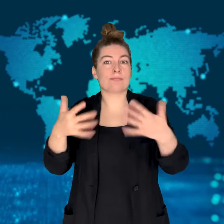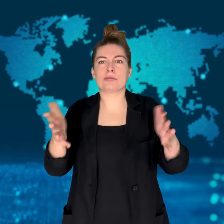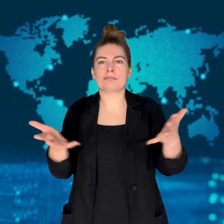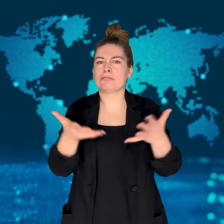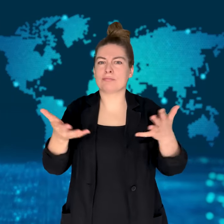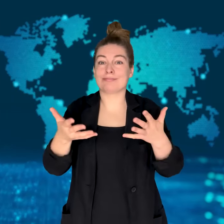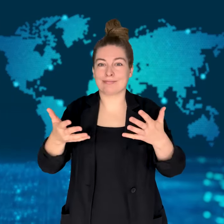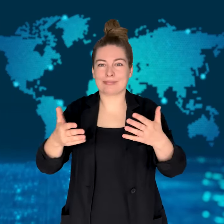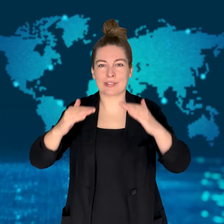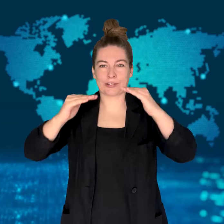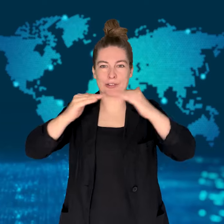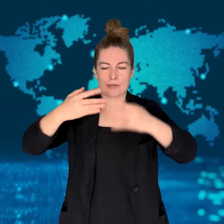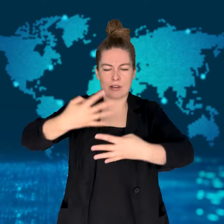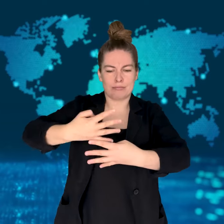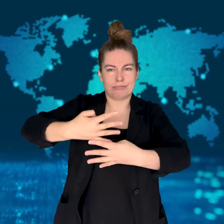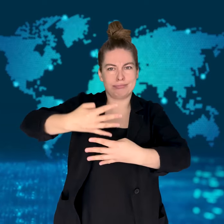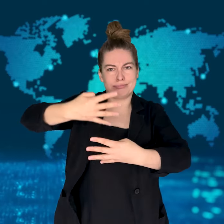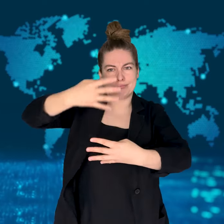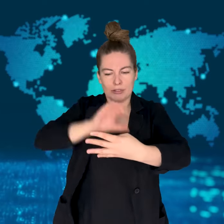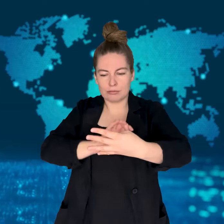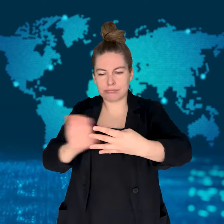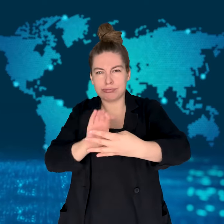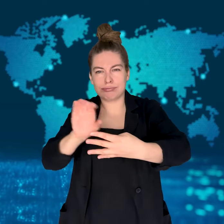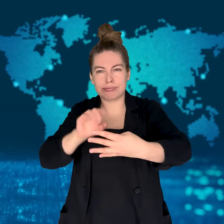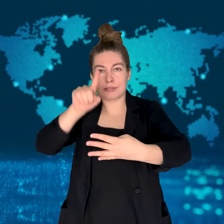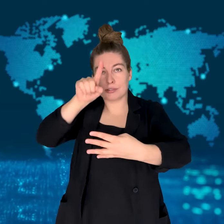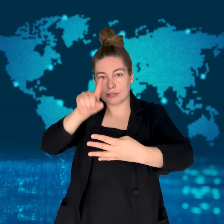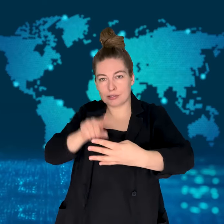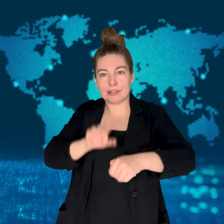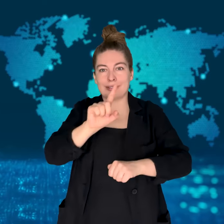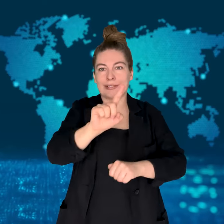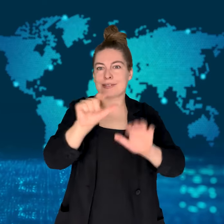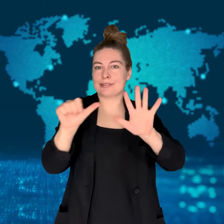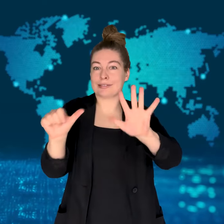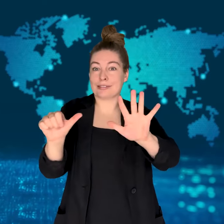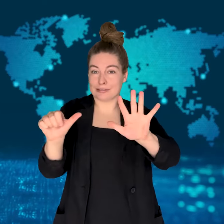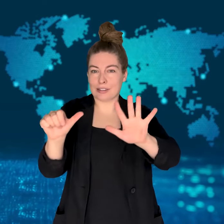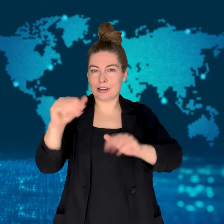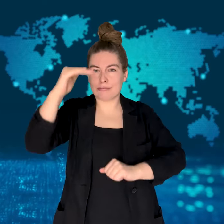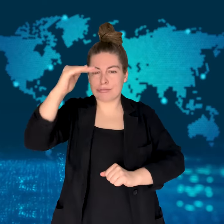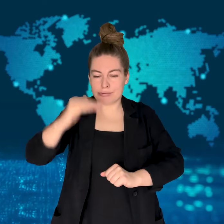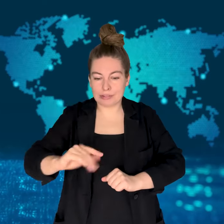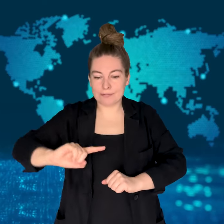Some of them later died. The club, called "Masquerade Club,"